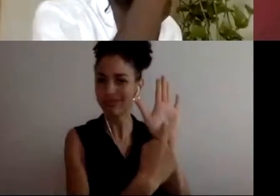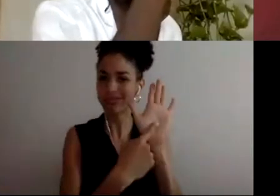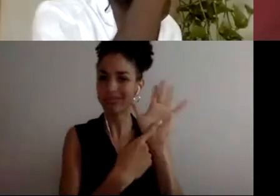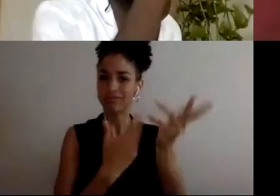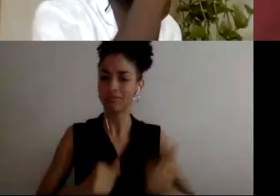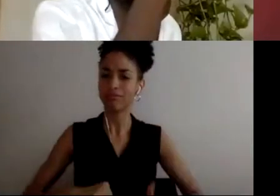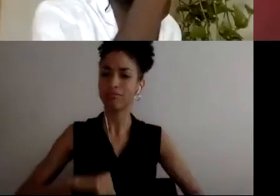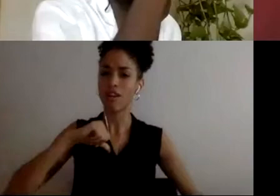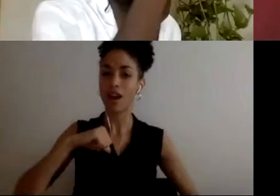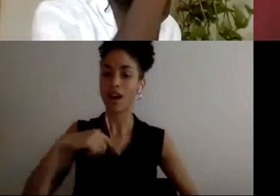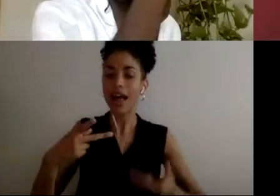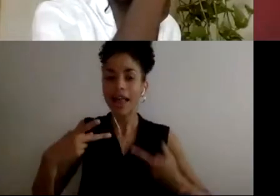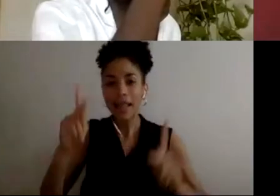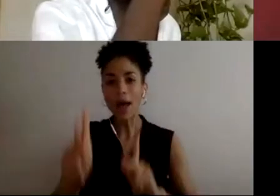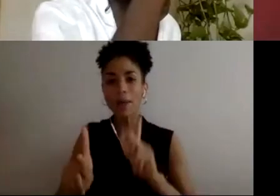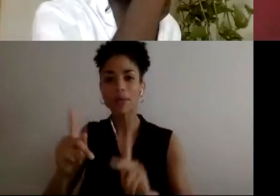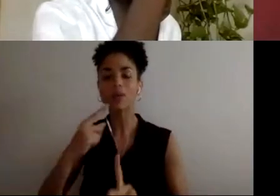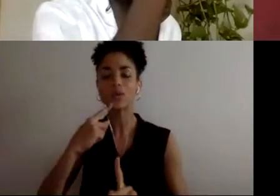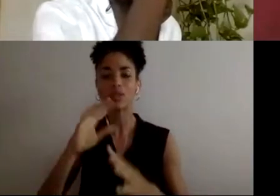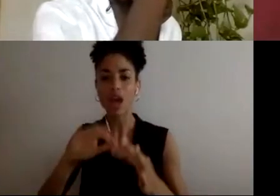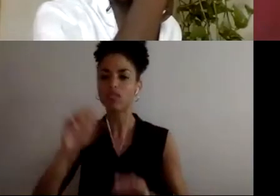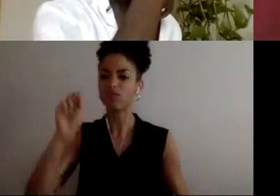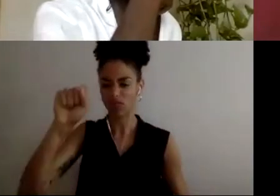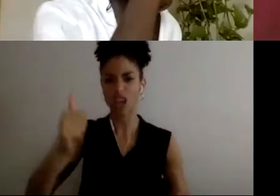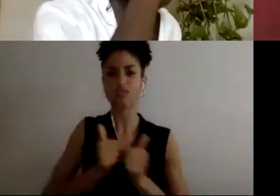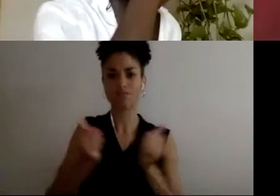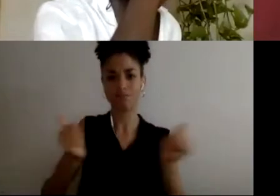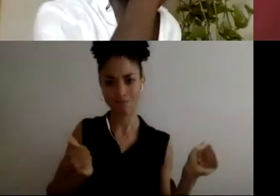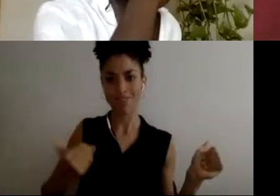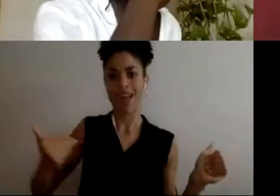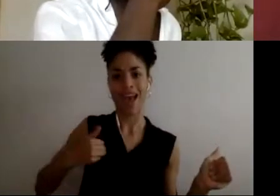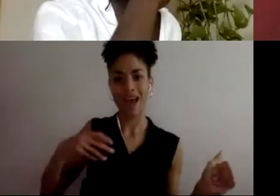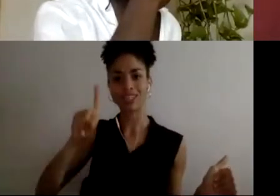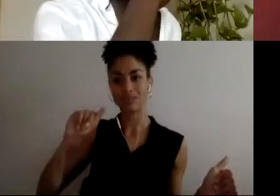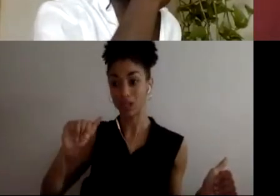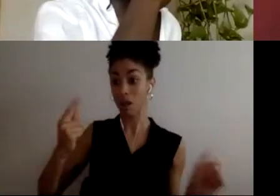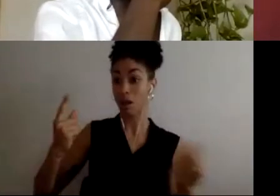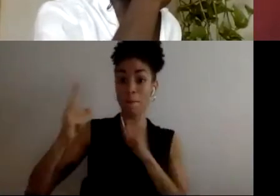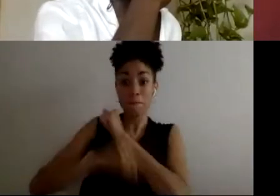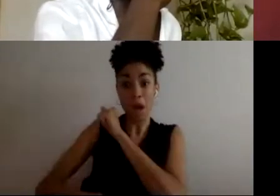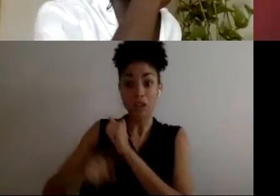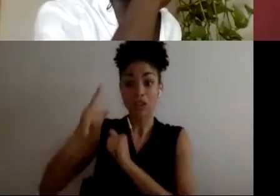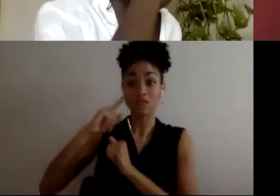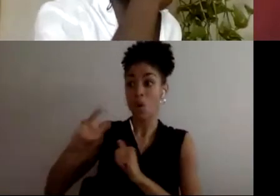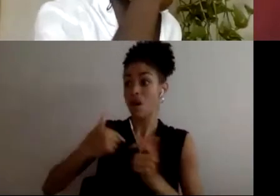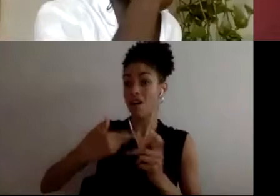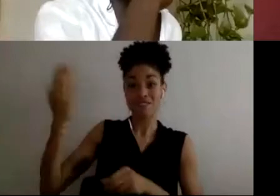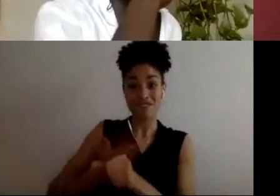that space to say, "Yes, I have a disability, and I'm not going to be punished for it. I'm not going to be fired for it. I'm not going to be